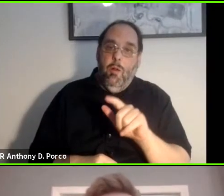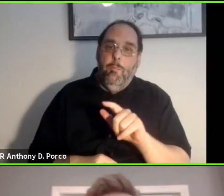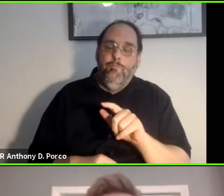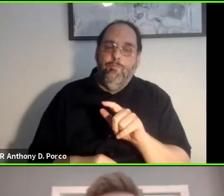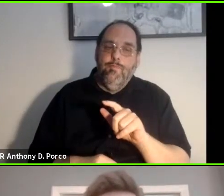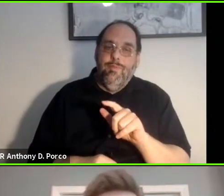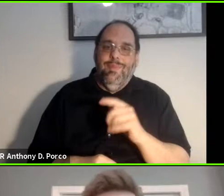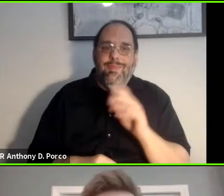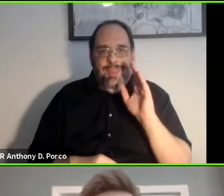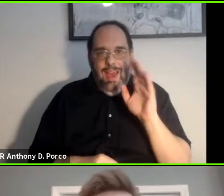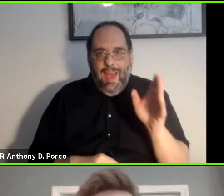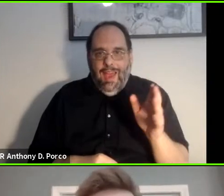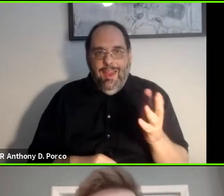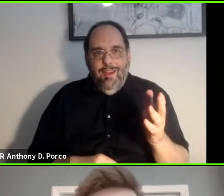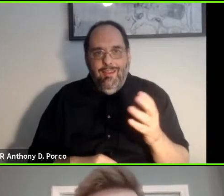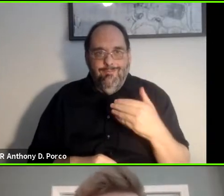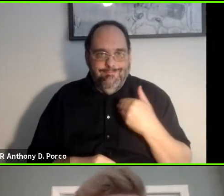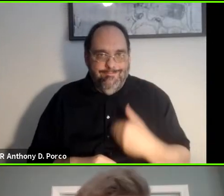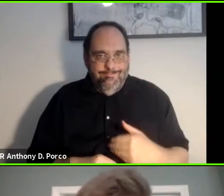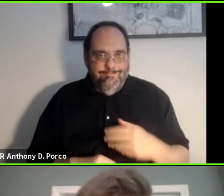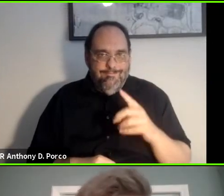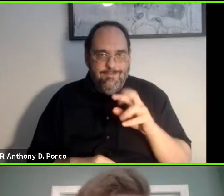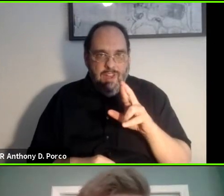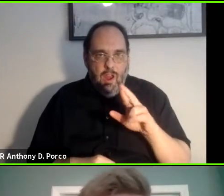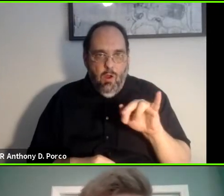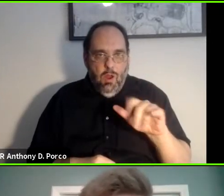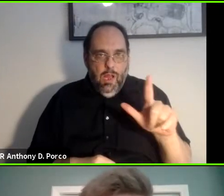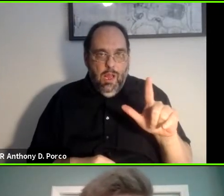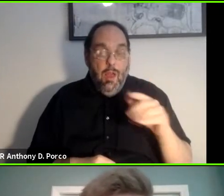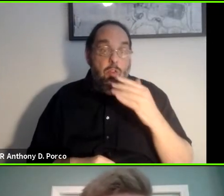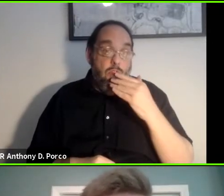Hi, this is Darryl. Bruce, thanks for your question.